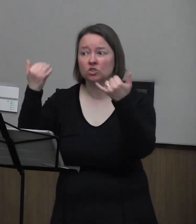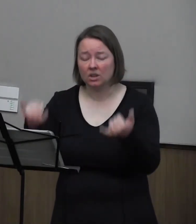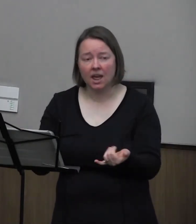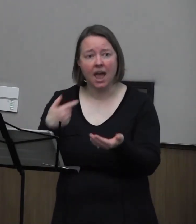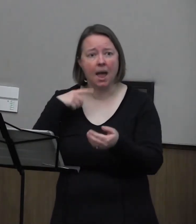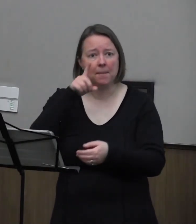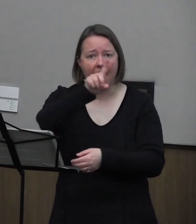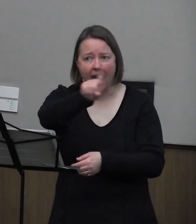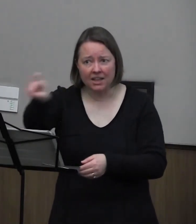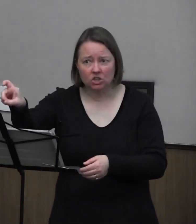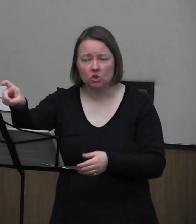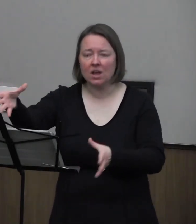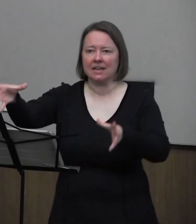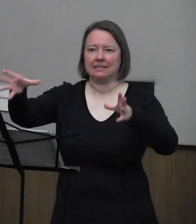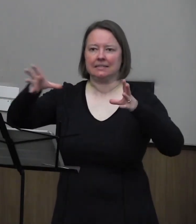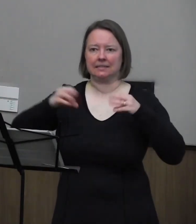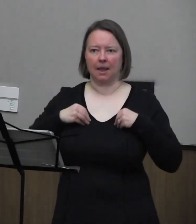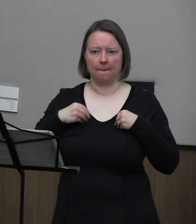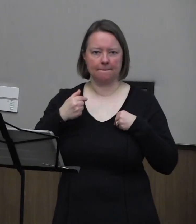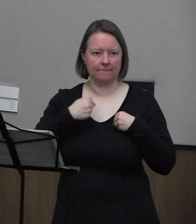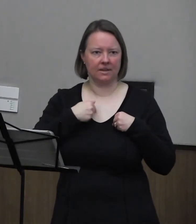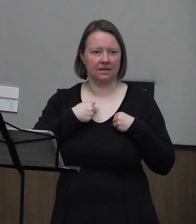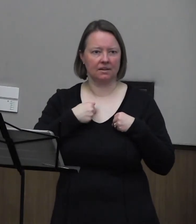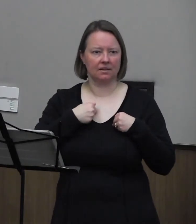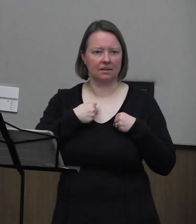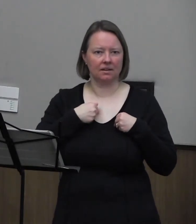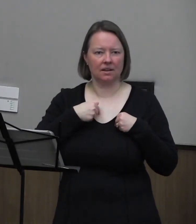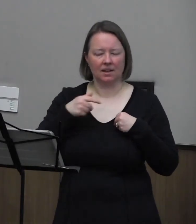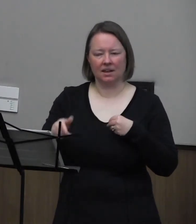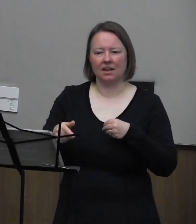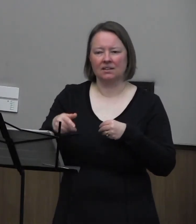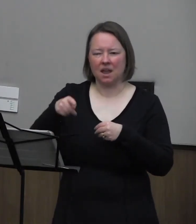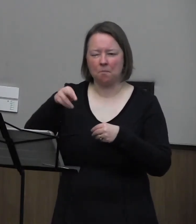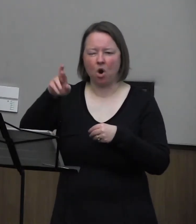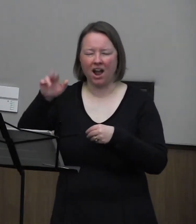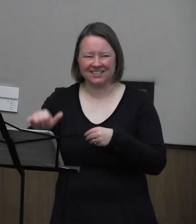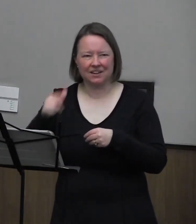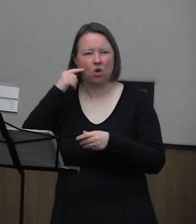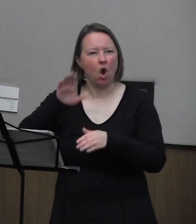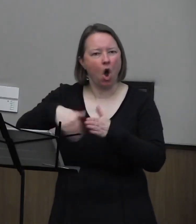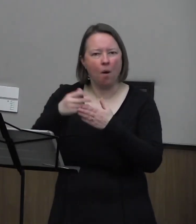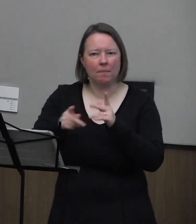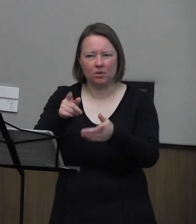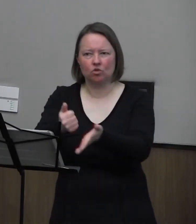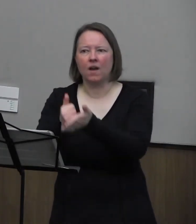you to accept me as a proxy for all the people you have helped,